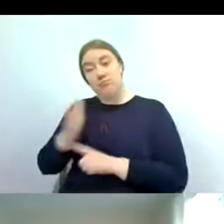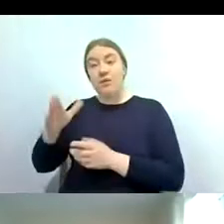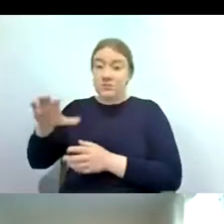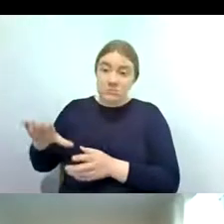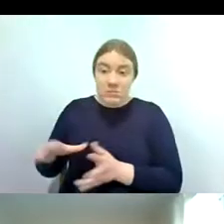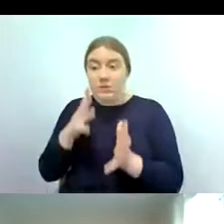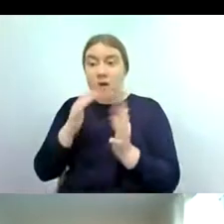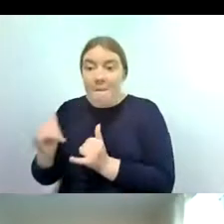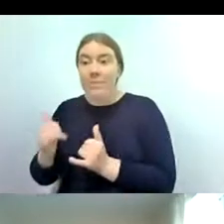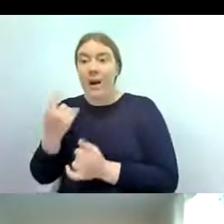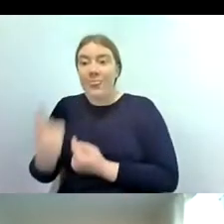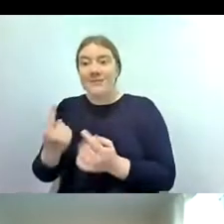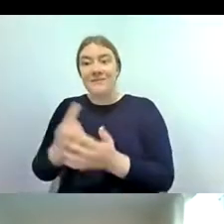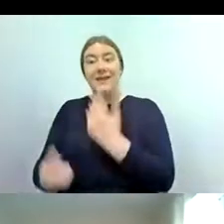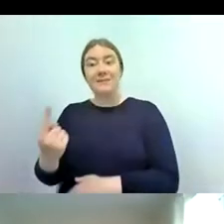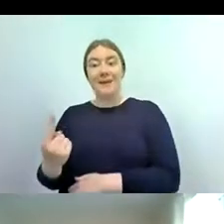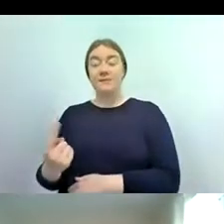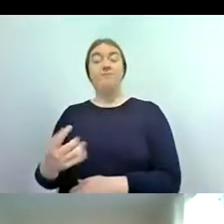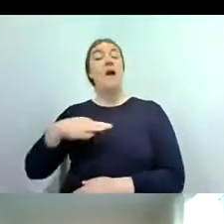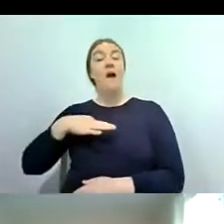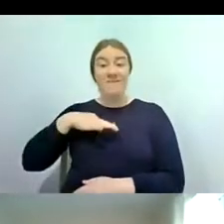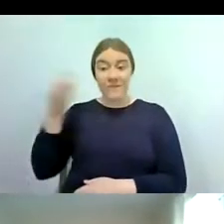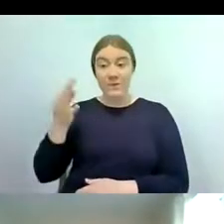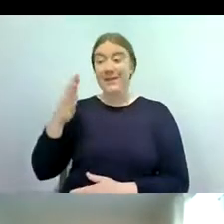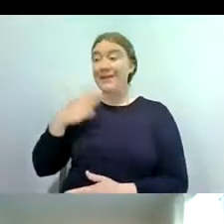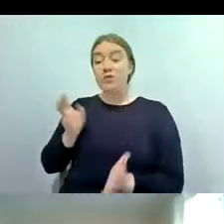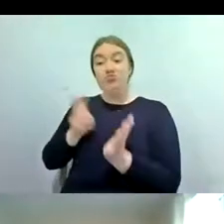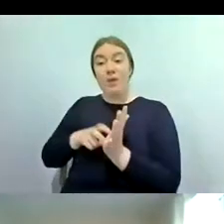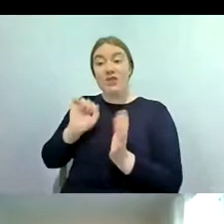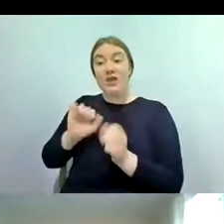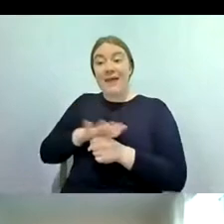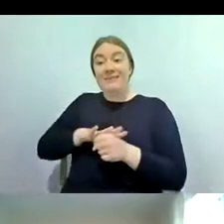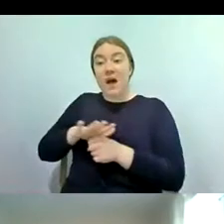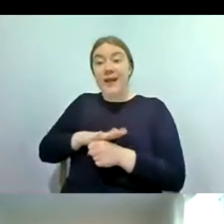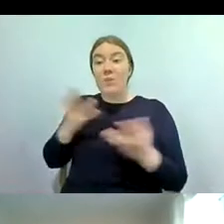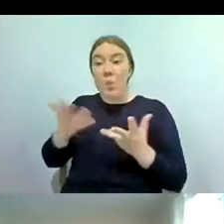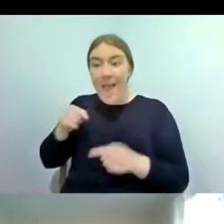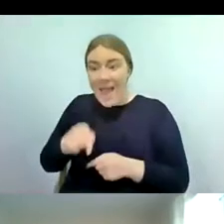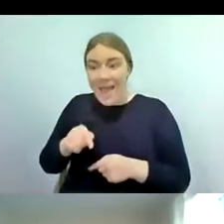and volunteers need to register a site and they are asked to visit that site and collect the